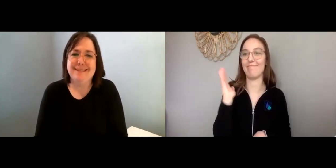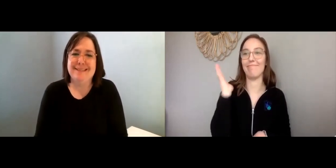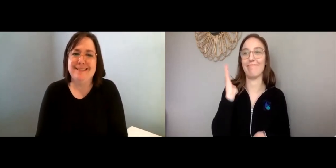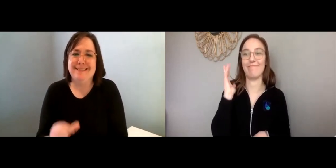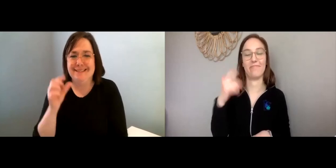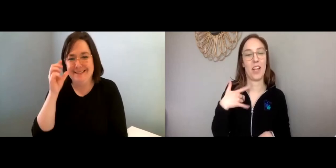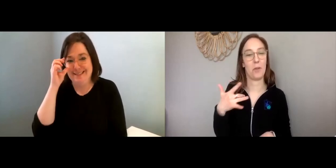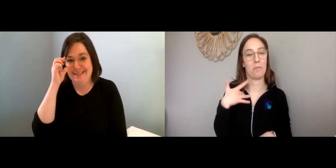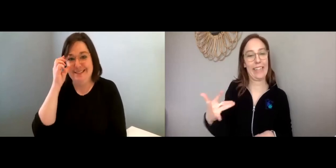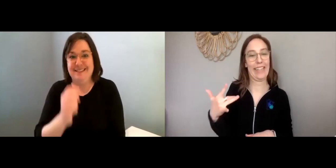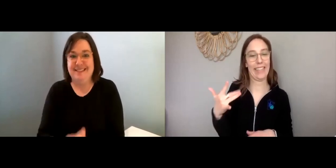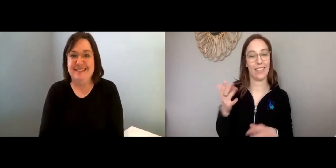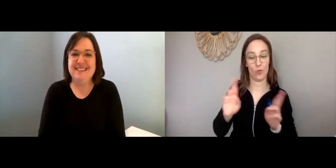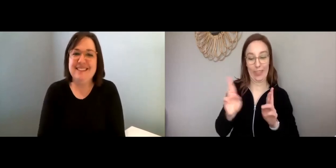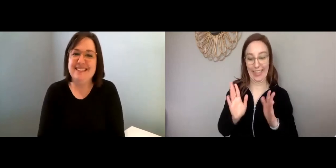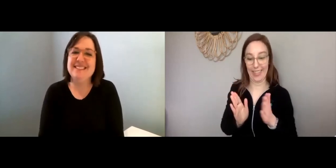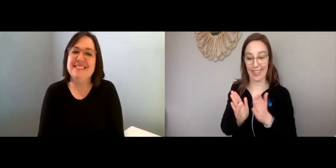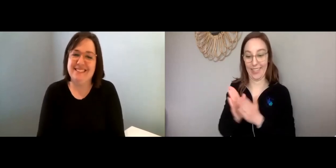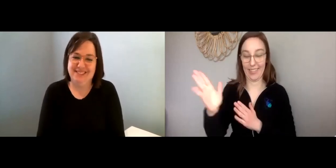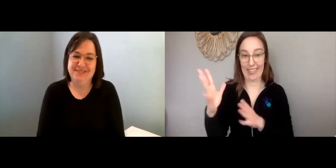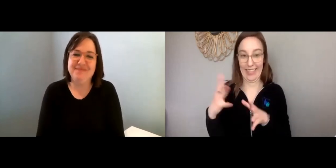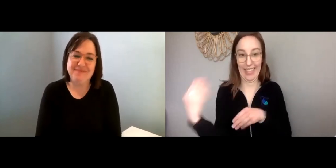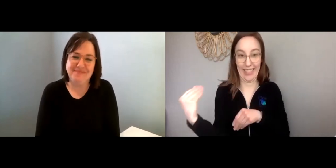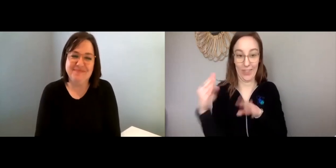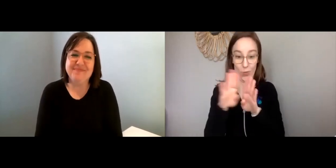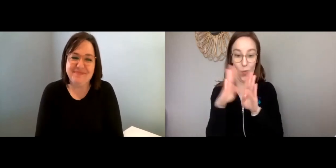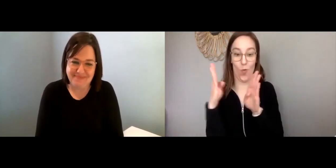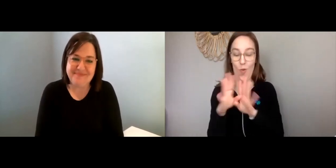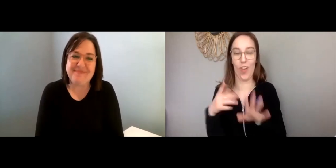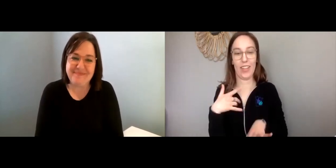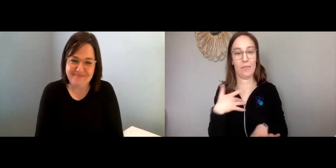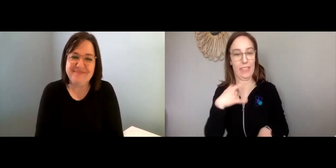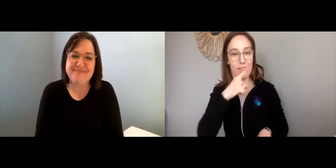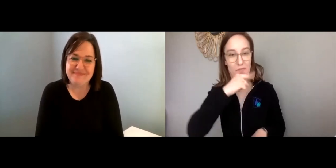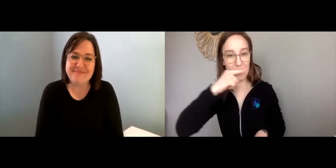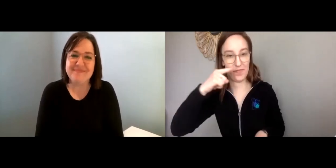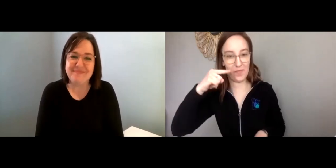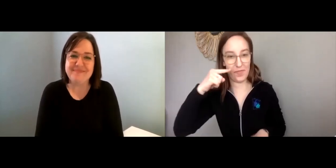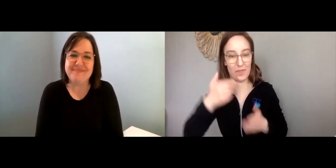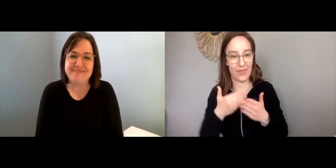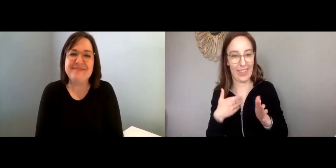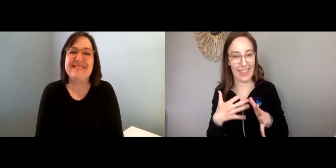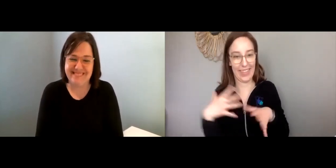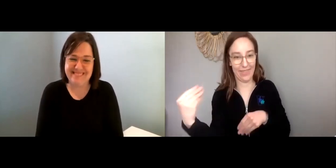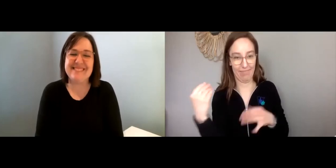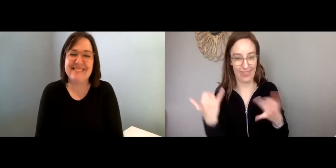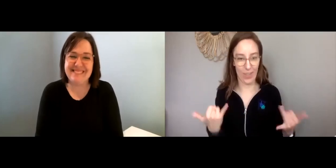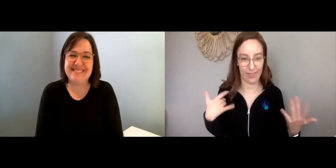Maggie: Well, it used to be that when I was just about ready to get out the door,